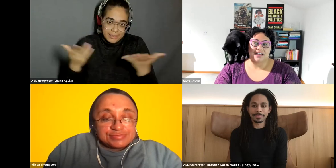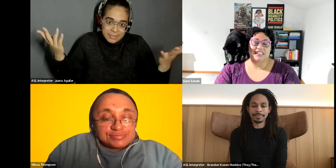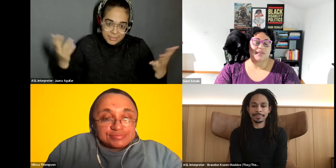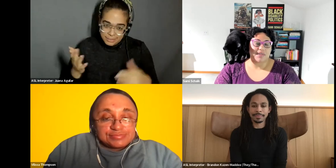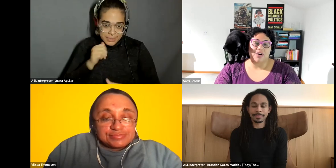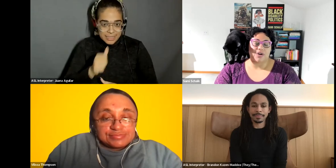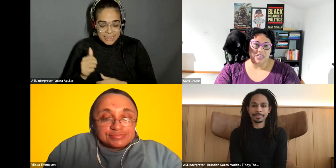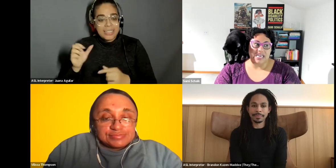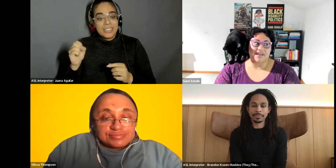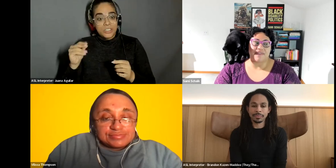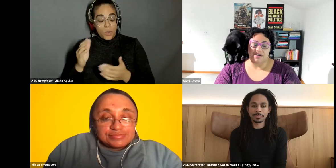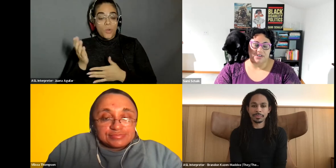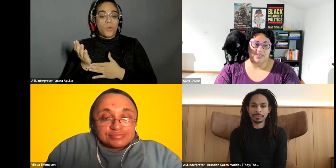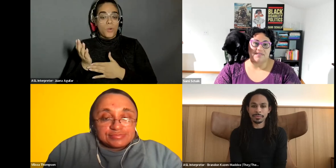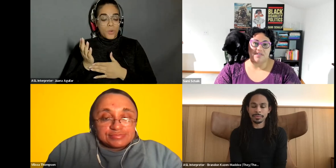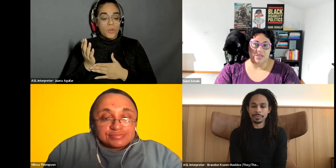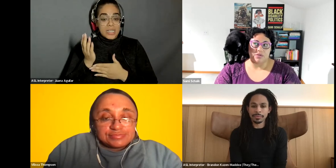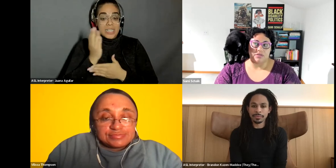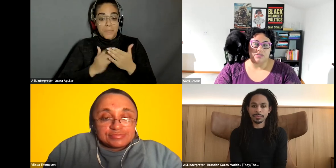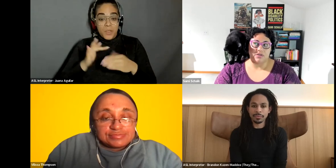Sami Schalk: some of the early founders of the field